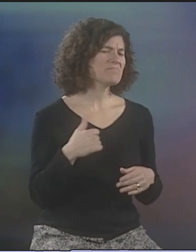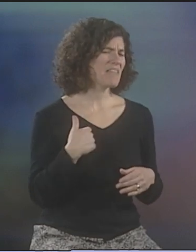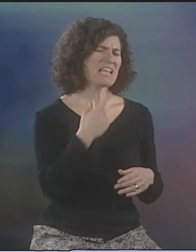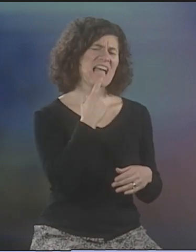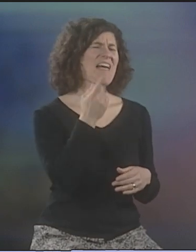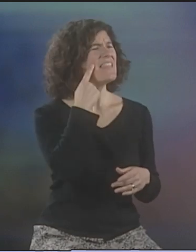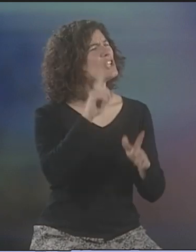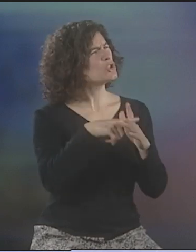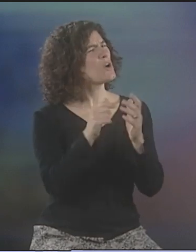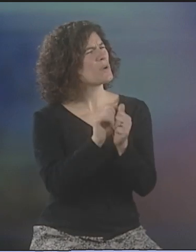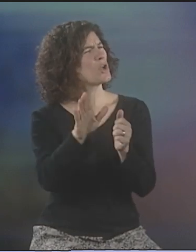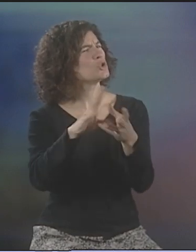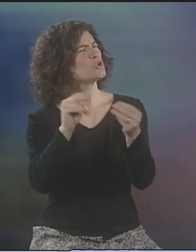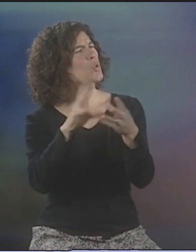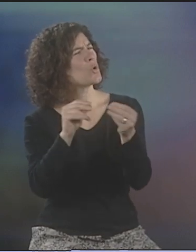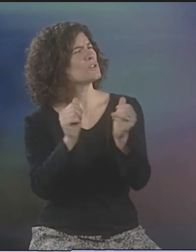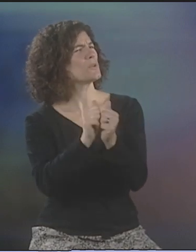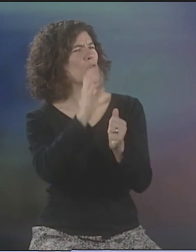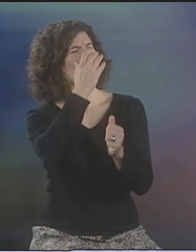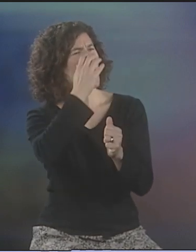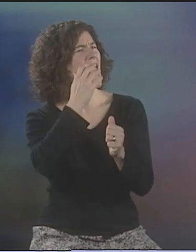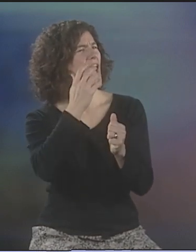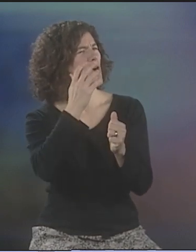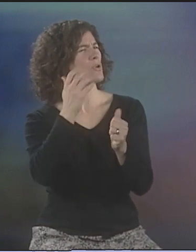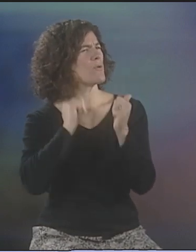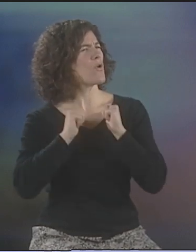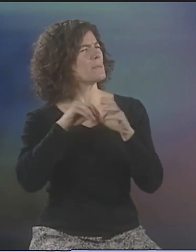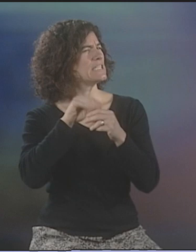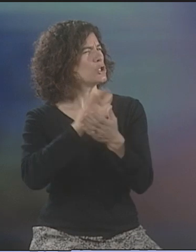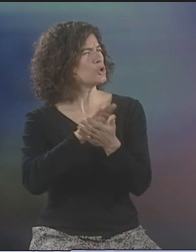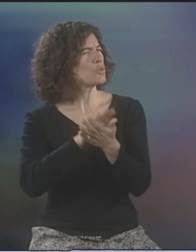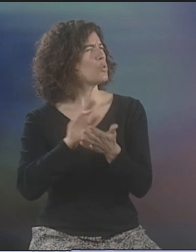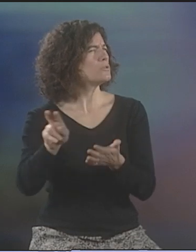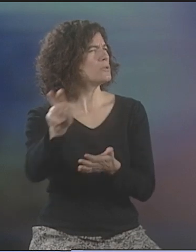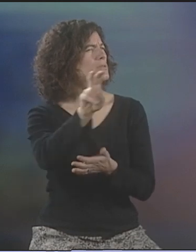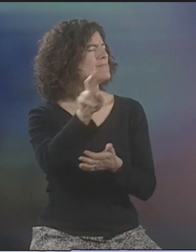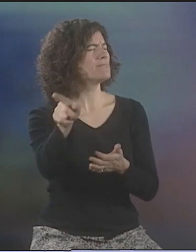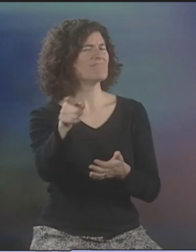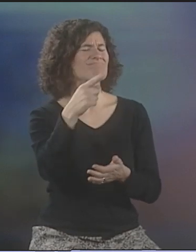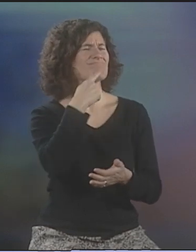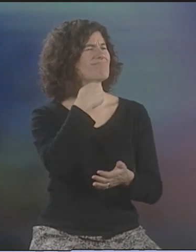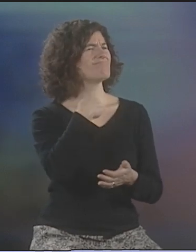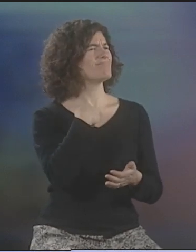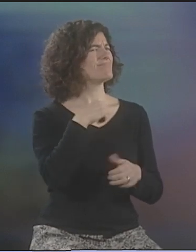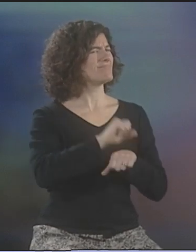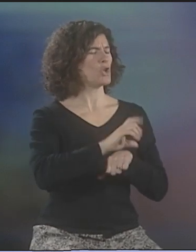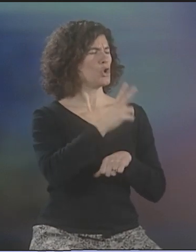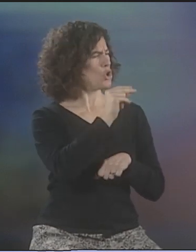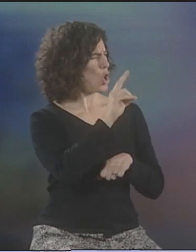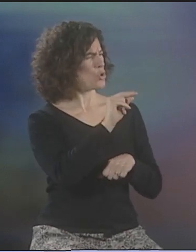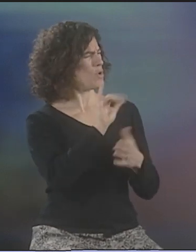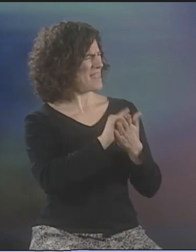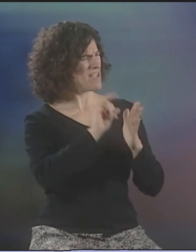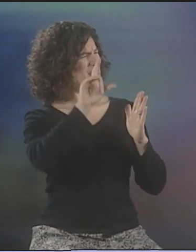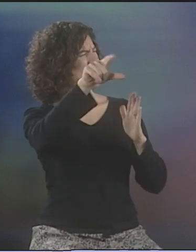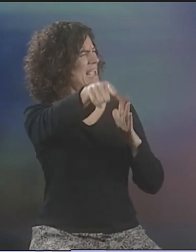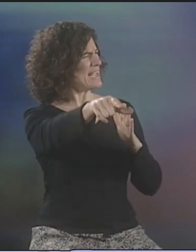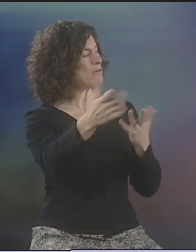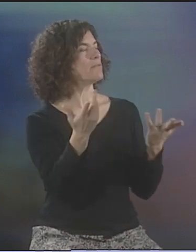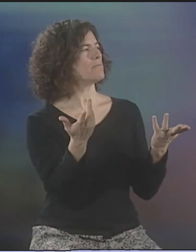YESTERDAY I WAS TALKING WITH SUSAN CHAPEL ABOUT THIS. AND I THINK I STARTED INTERPRETING FOR HER BECAUSE SHE WAS DOING TOURS OF DIFFERENT SCHOOLS